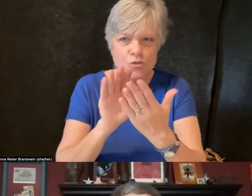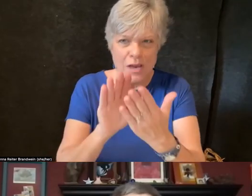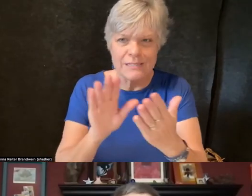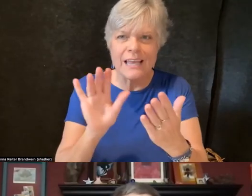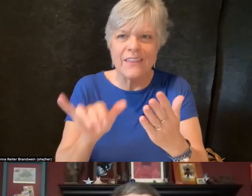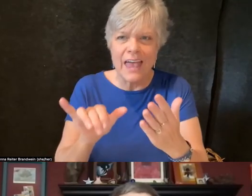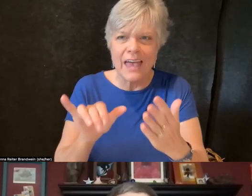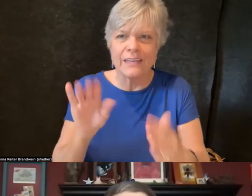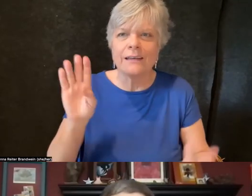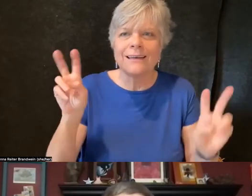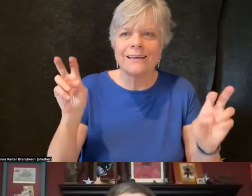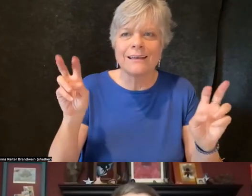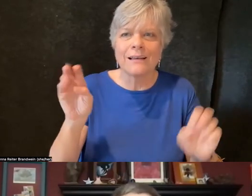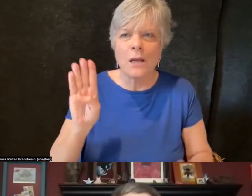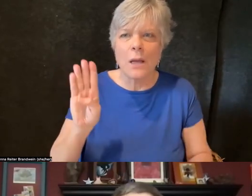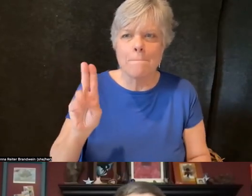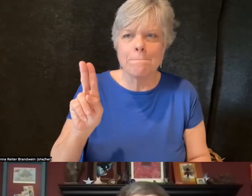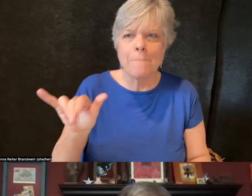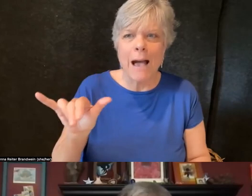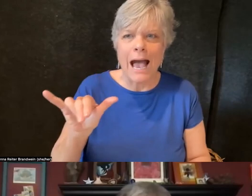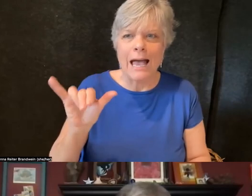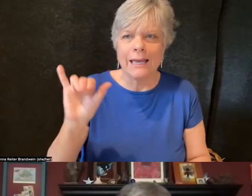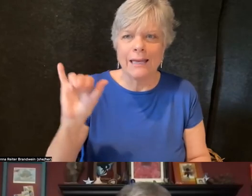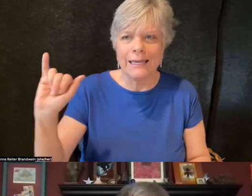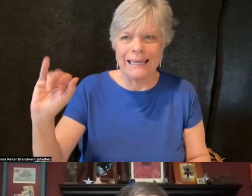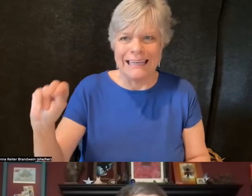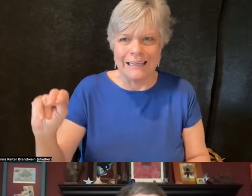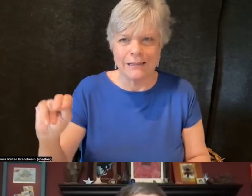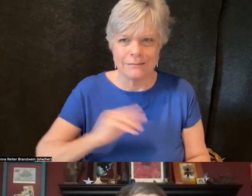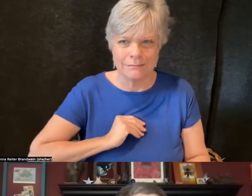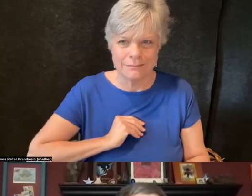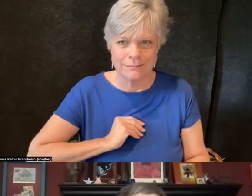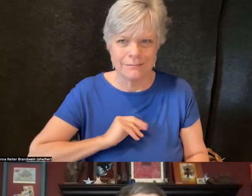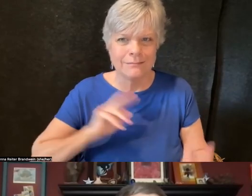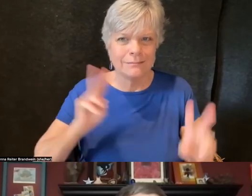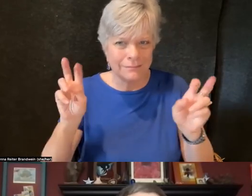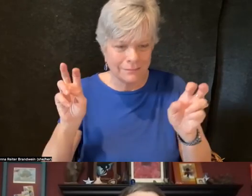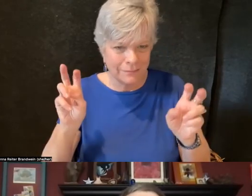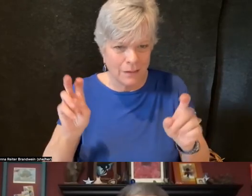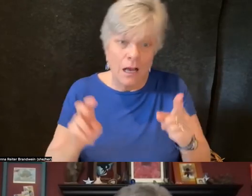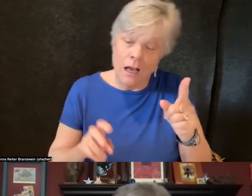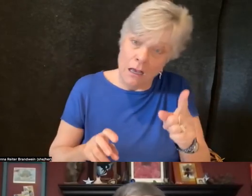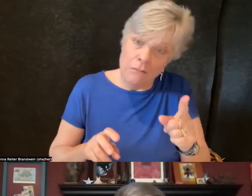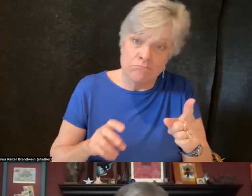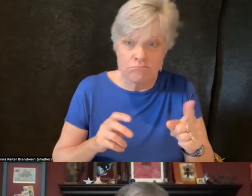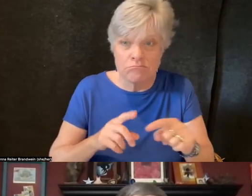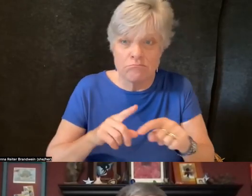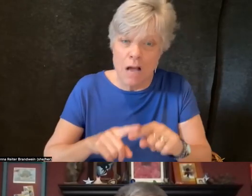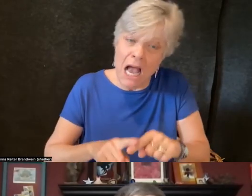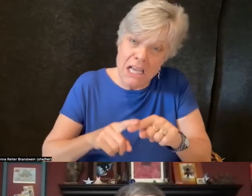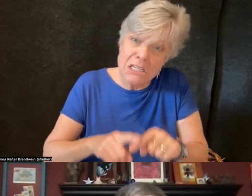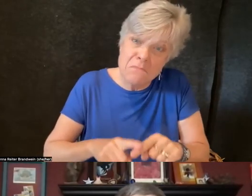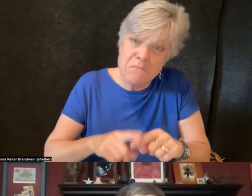And so far, I feel like there's multiple approaches, depending on who the audience members are.